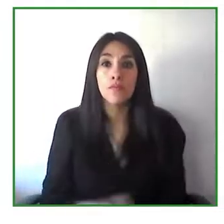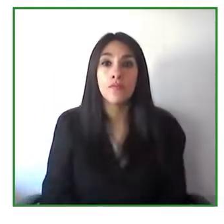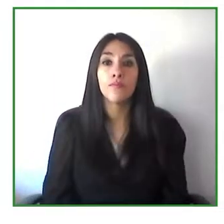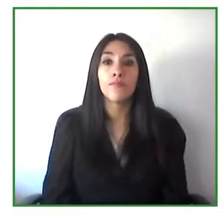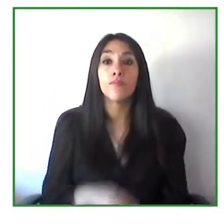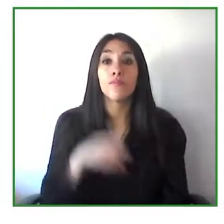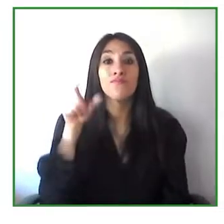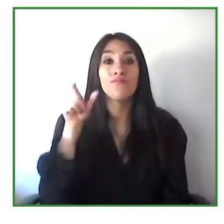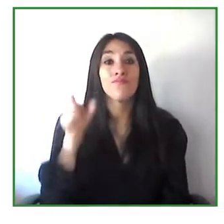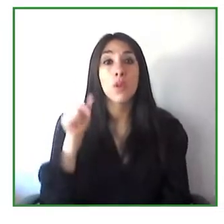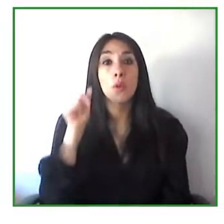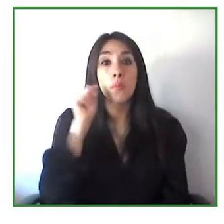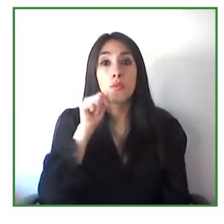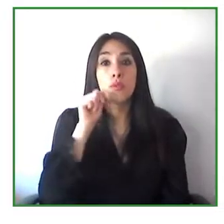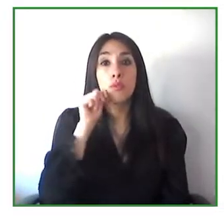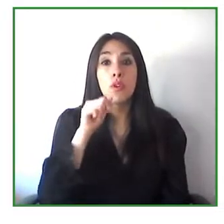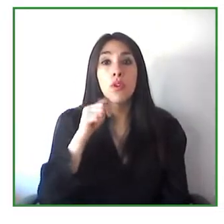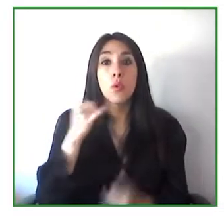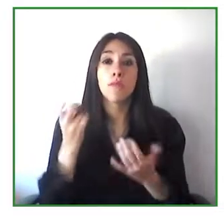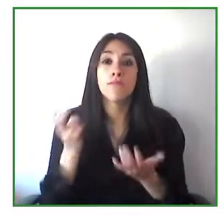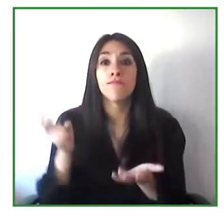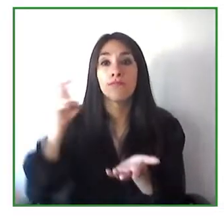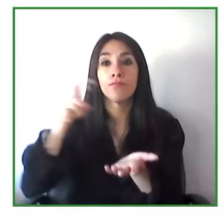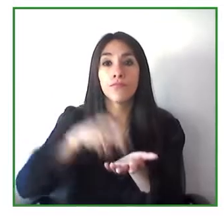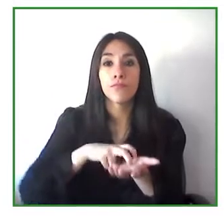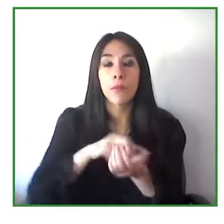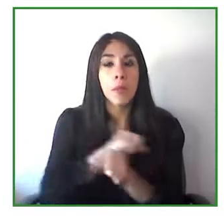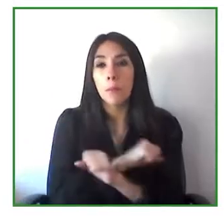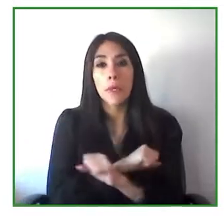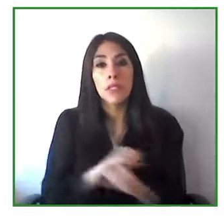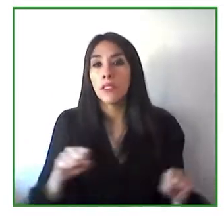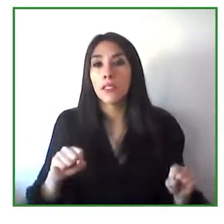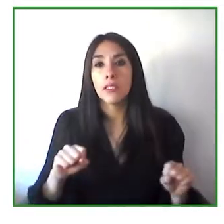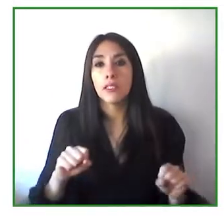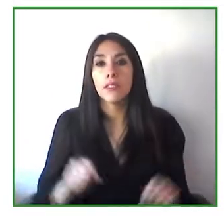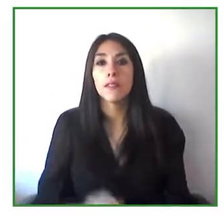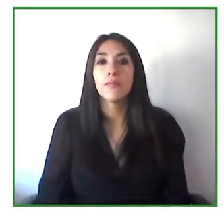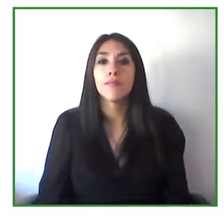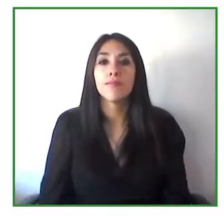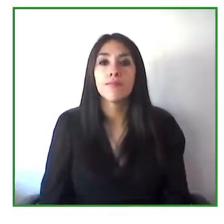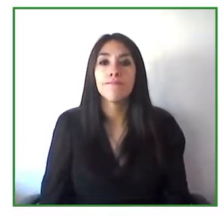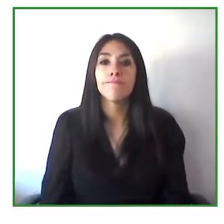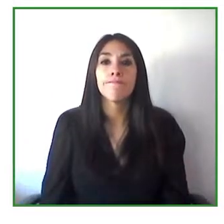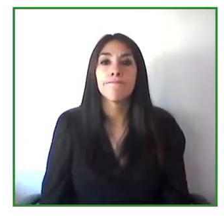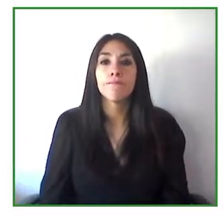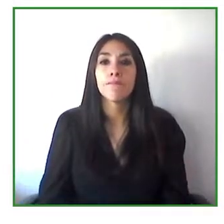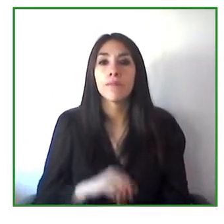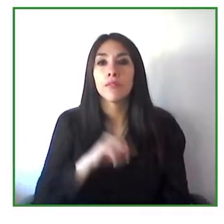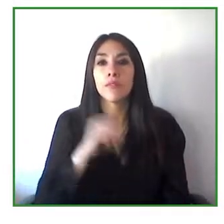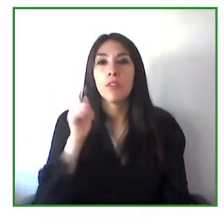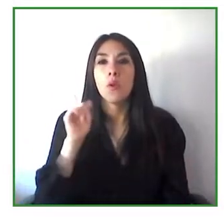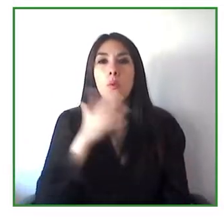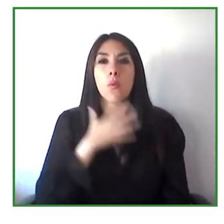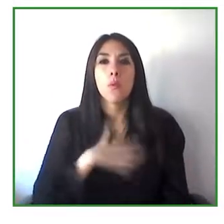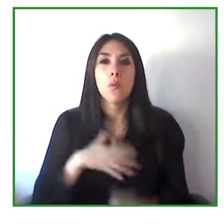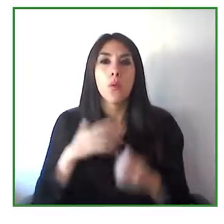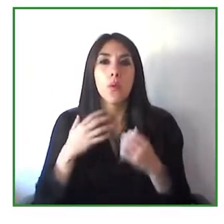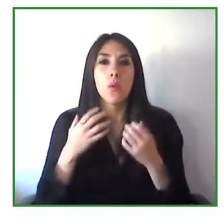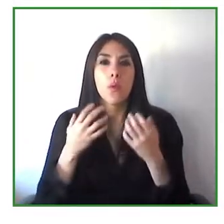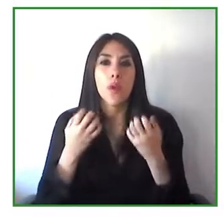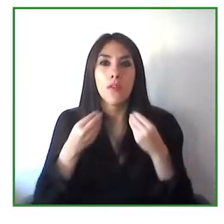but she didn't want to miss this opportunity and it's also a topic very important for her.